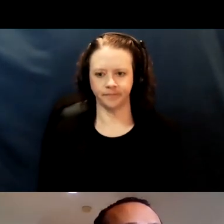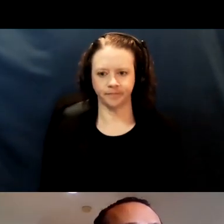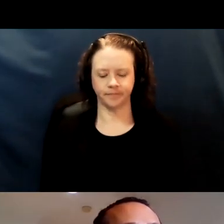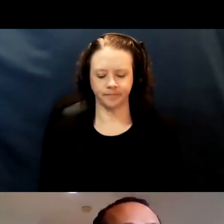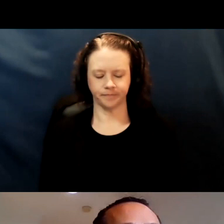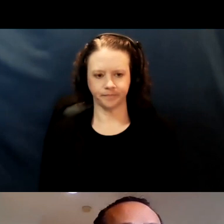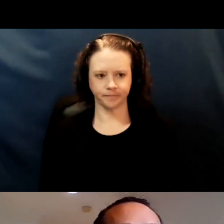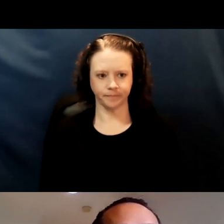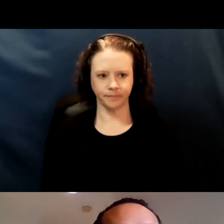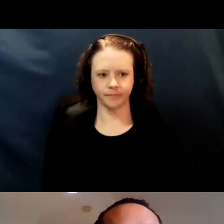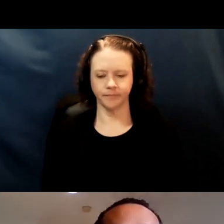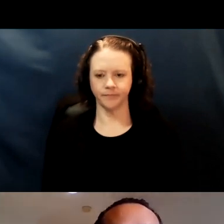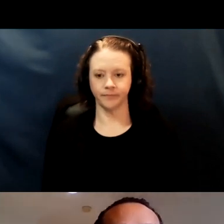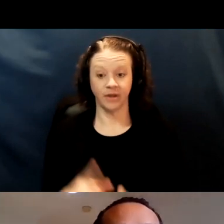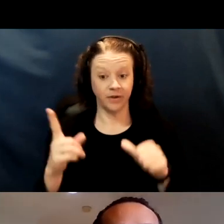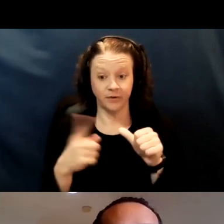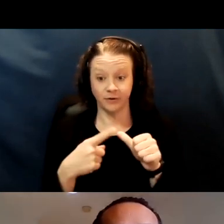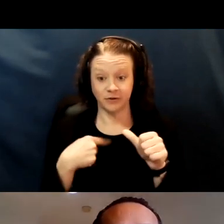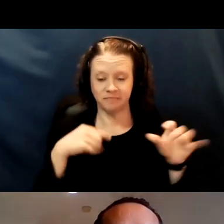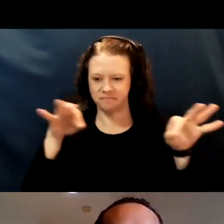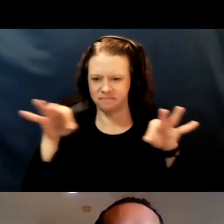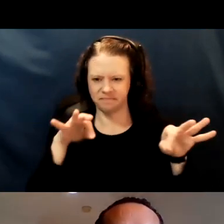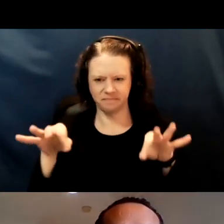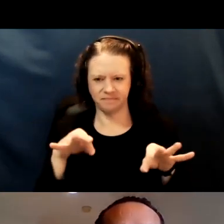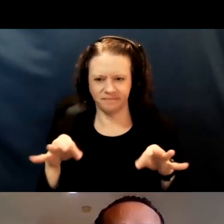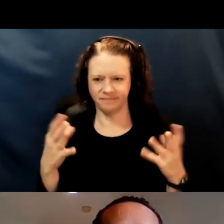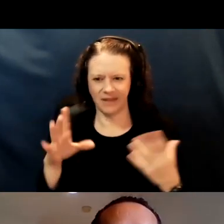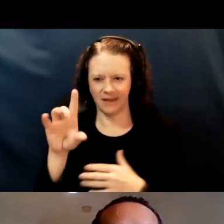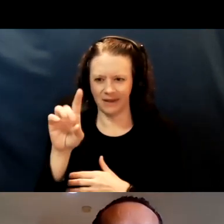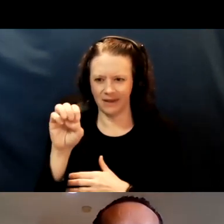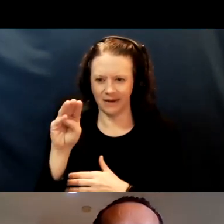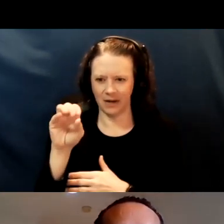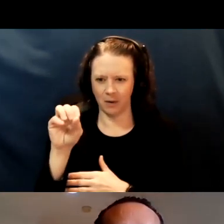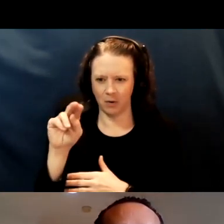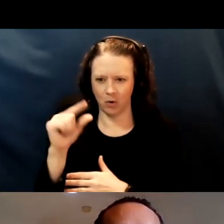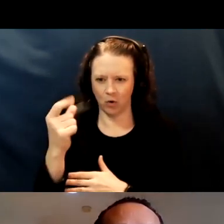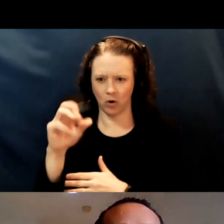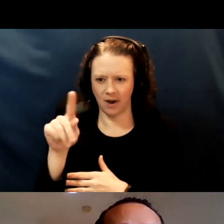So, I'm gonna briefly go over some of the demographics of older adult populations in our county.